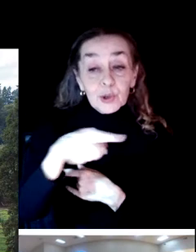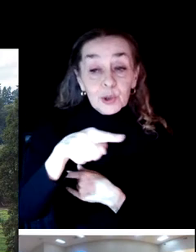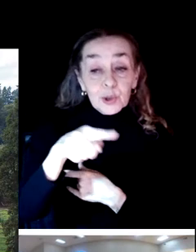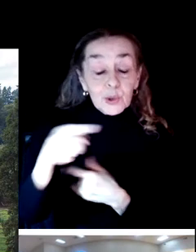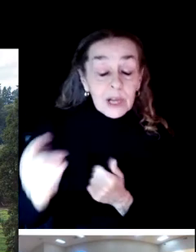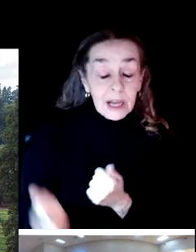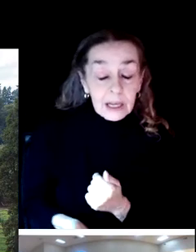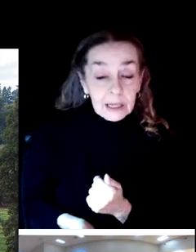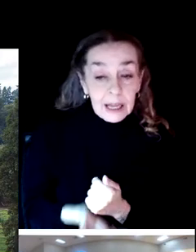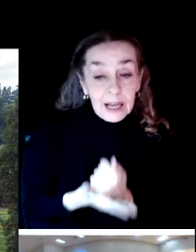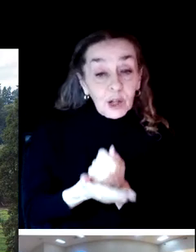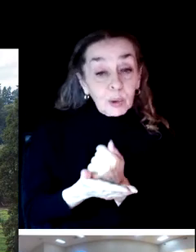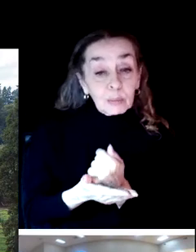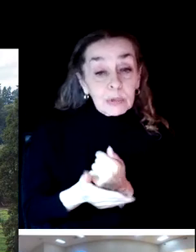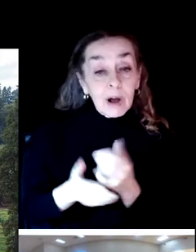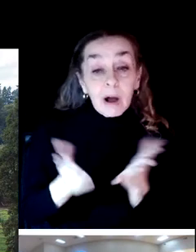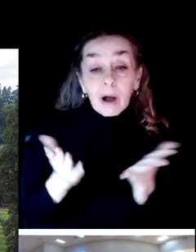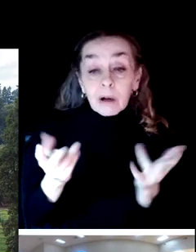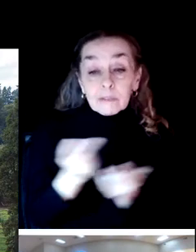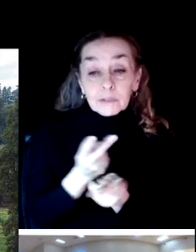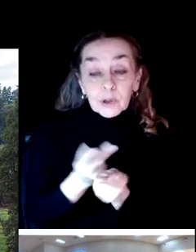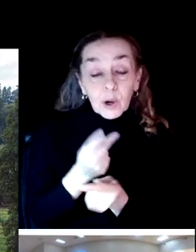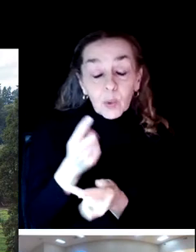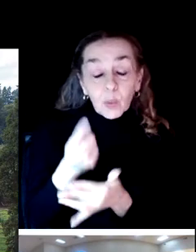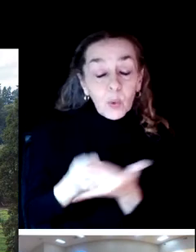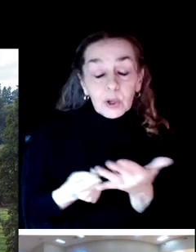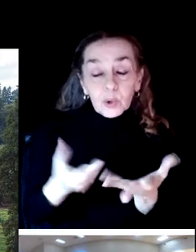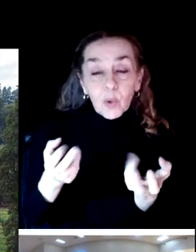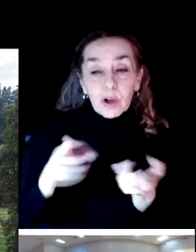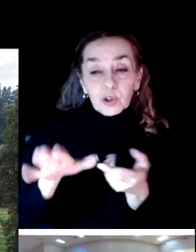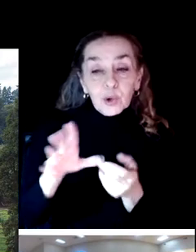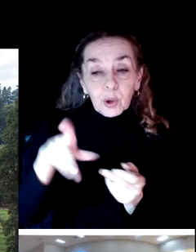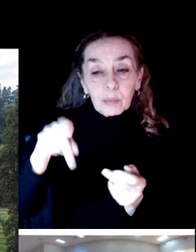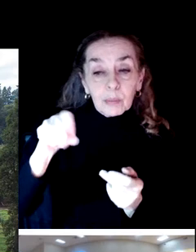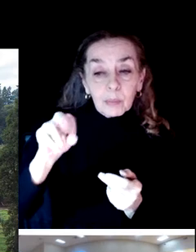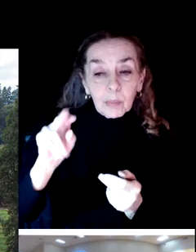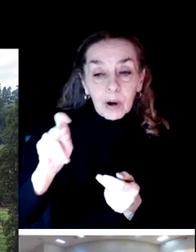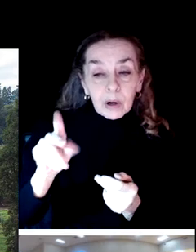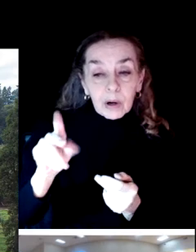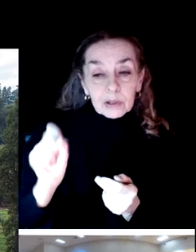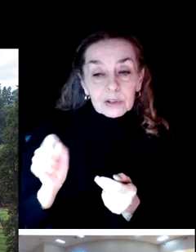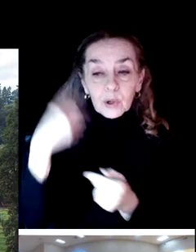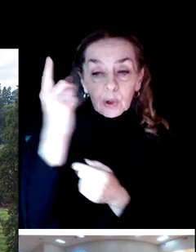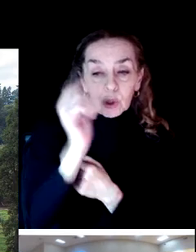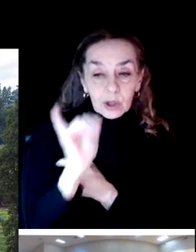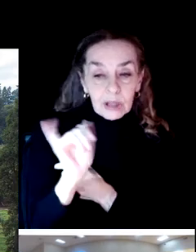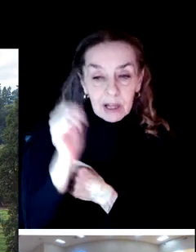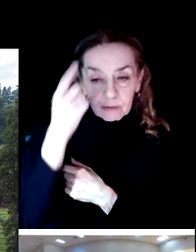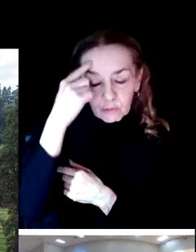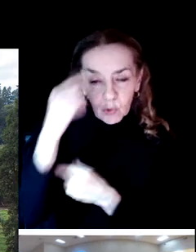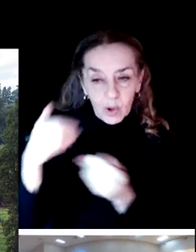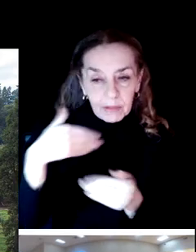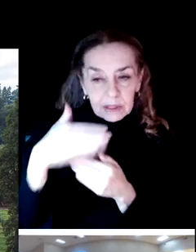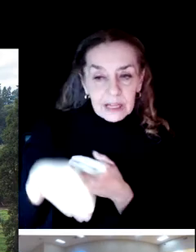to be like in the next 5, 10 years. We're we're really thrilled to have BerryDunn with us.